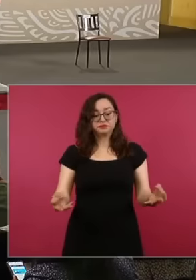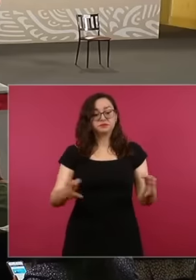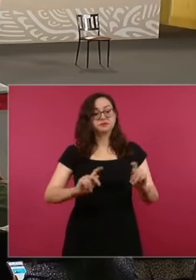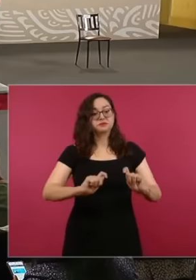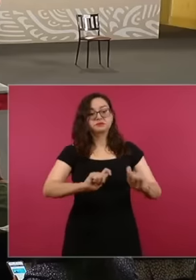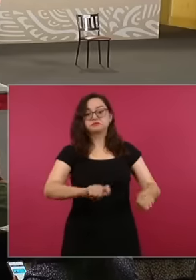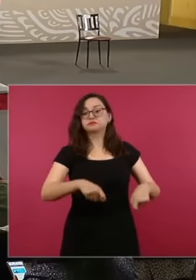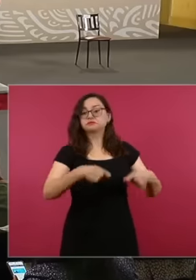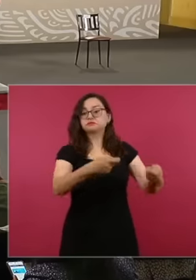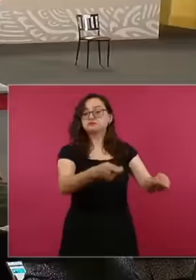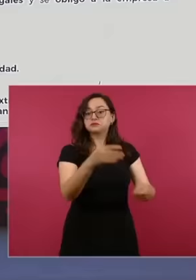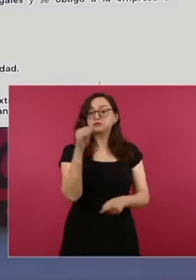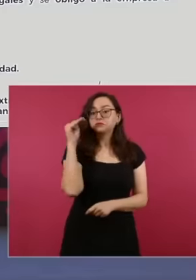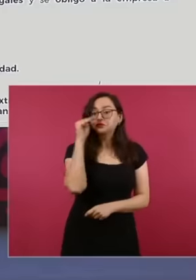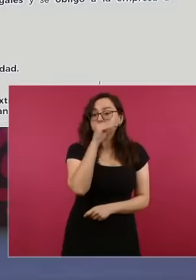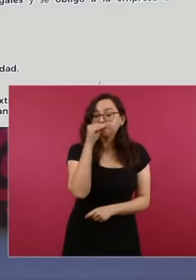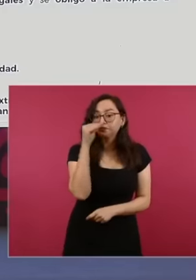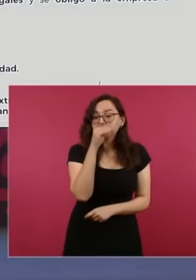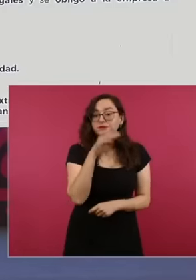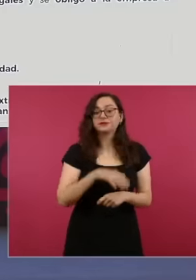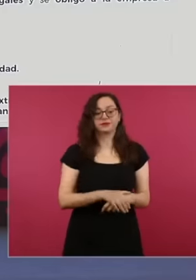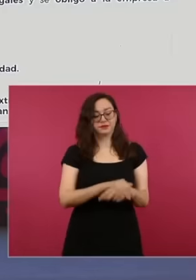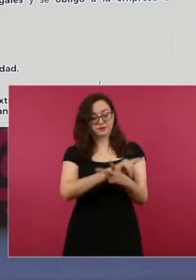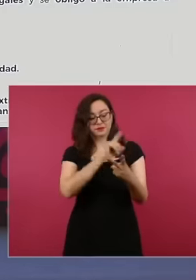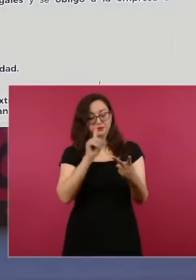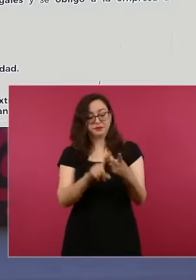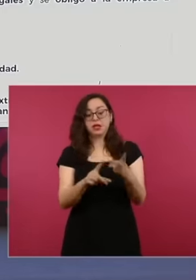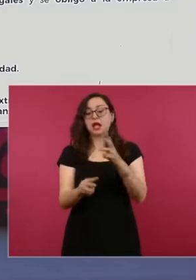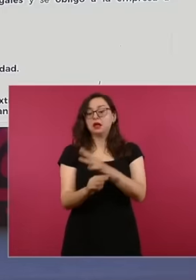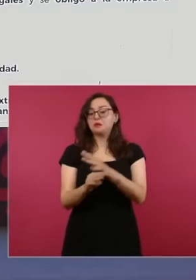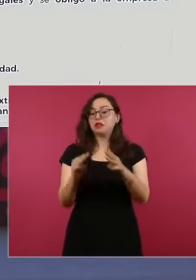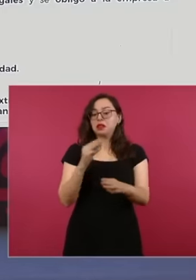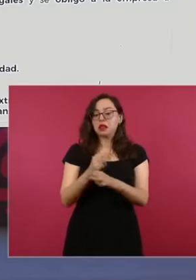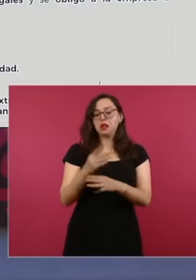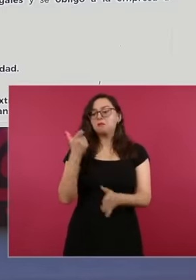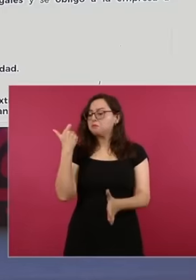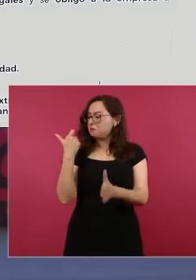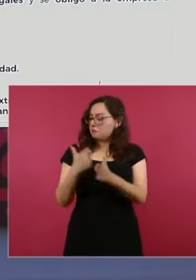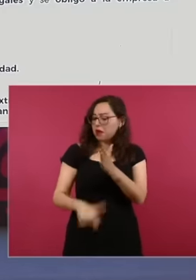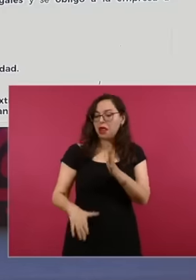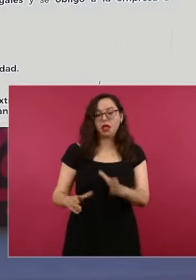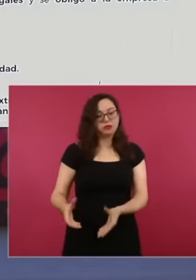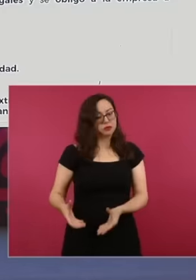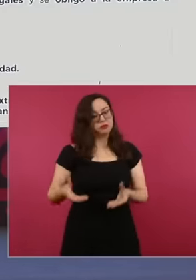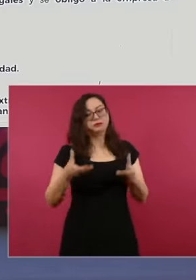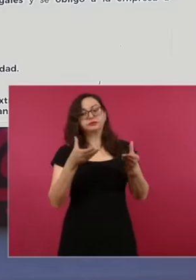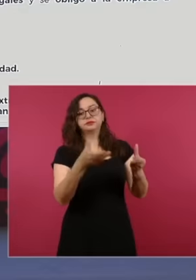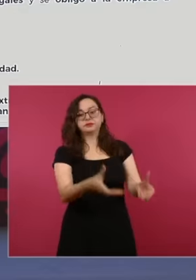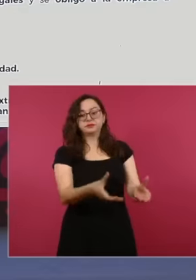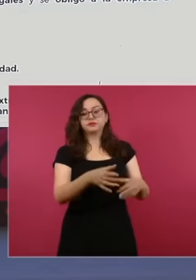the raw materials were sold to them below the market price. Pemex would buy the